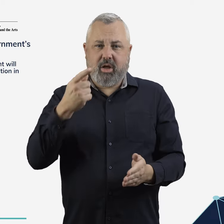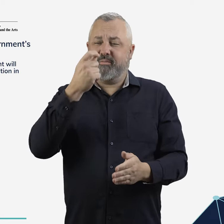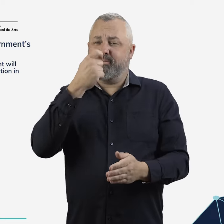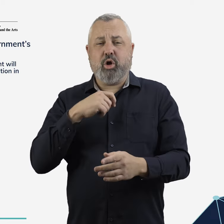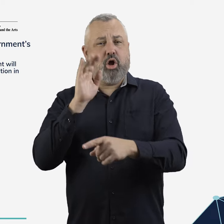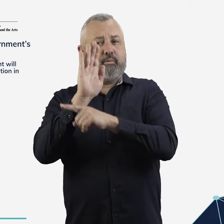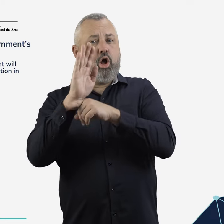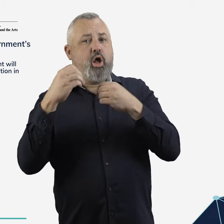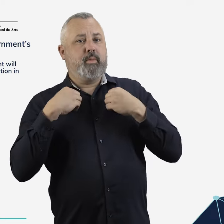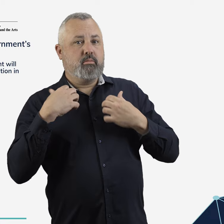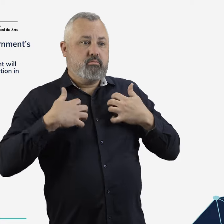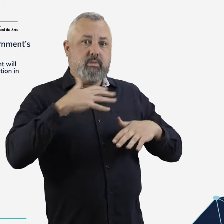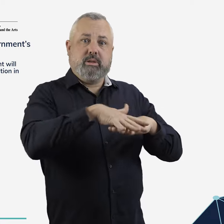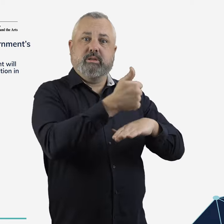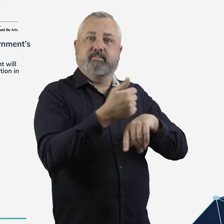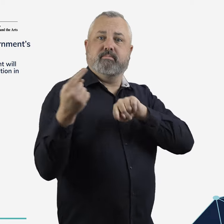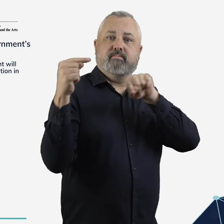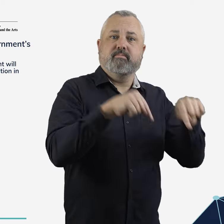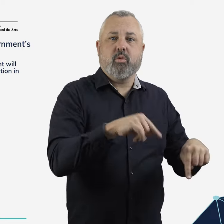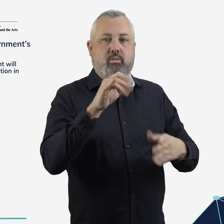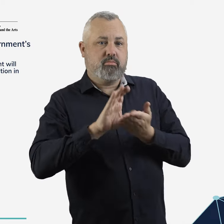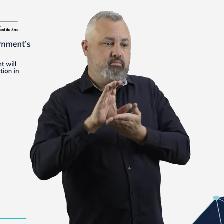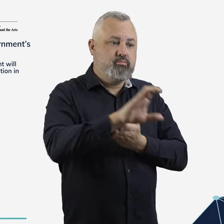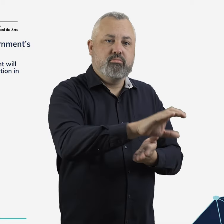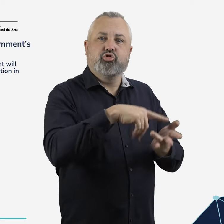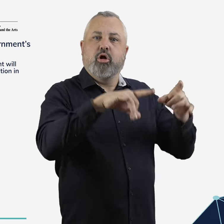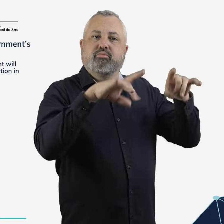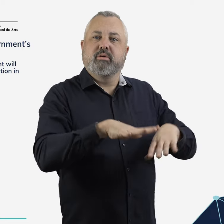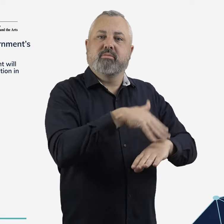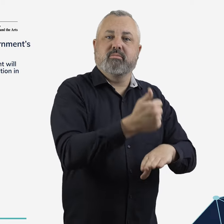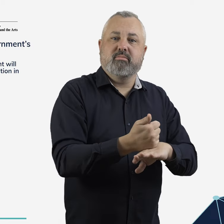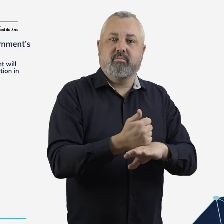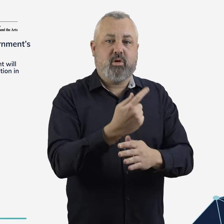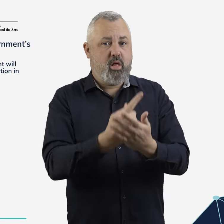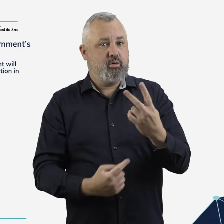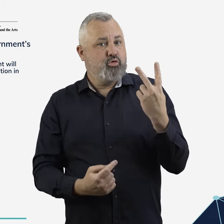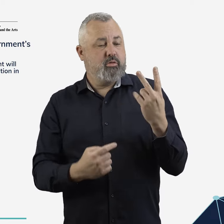investors have shown minimal interest in establishing new Australian carriers,